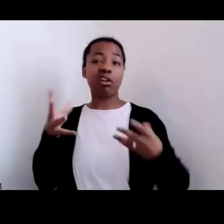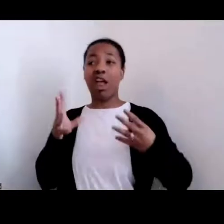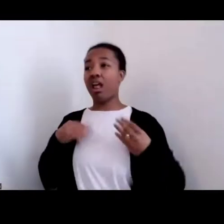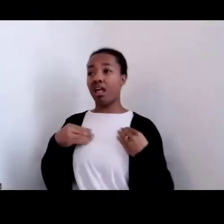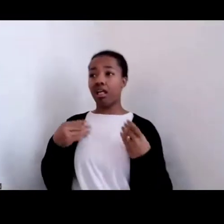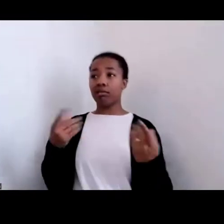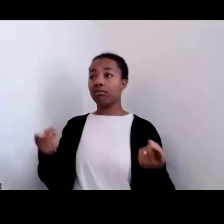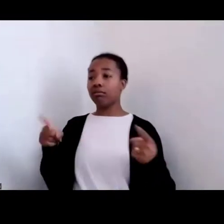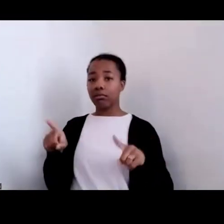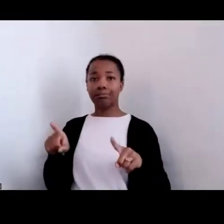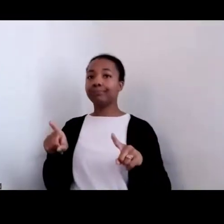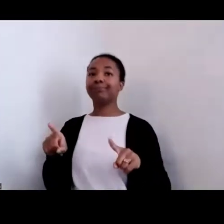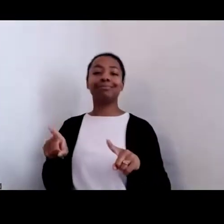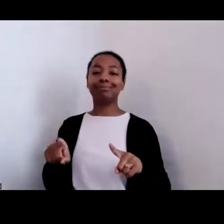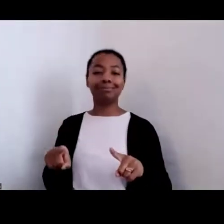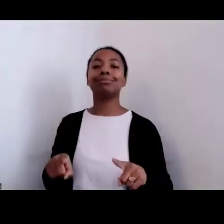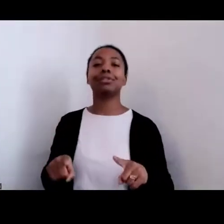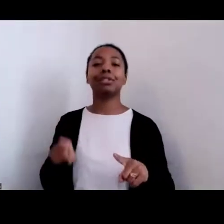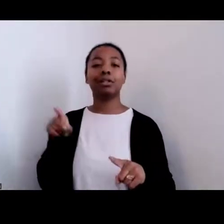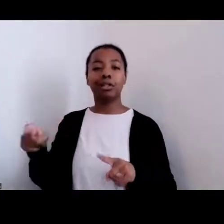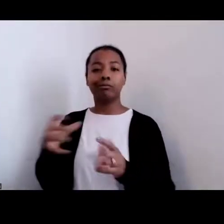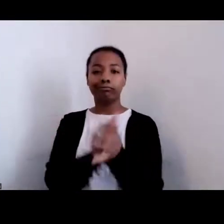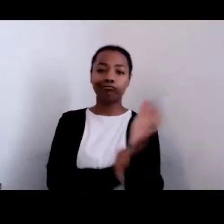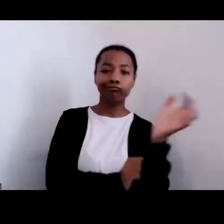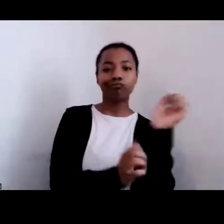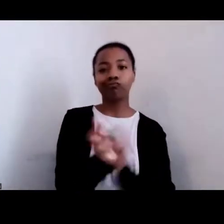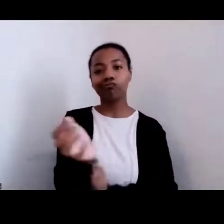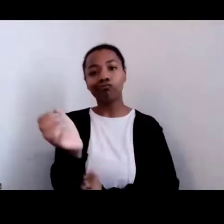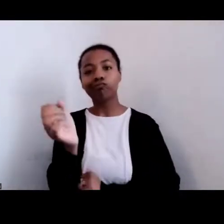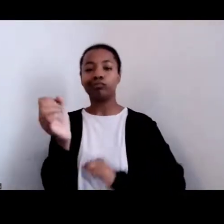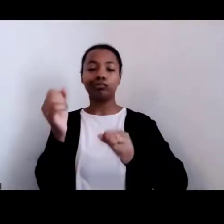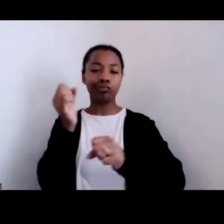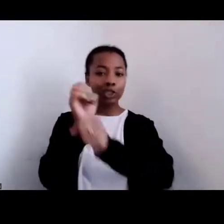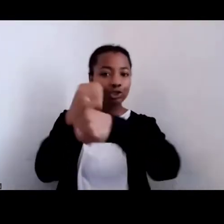ourselves and also for those in our families.